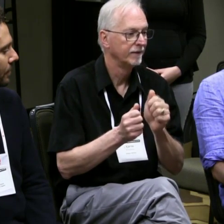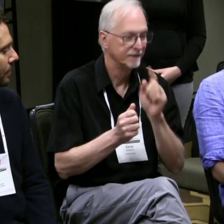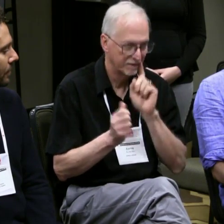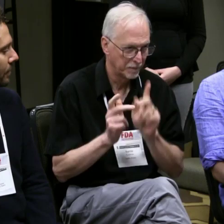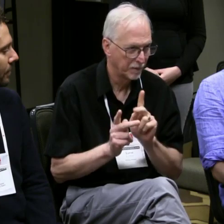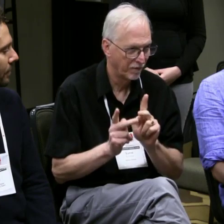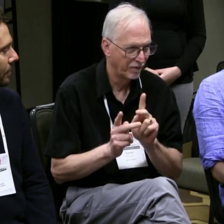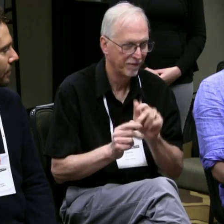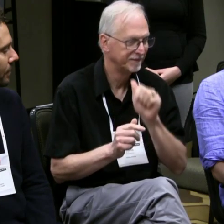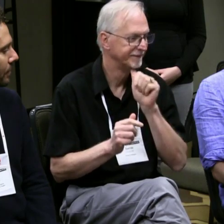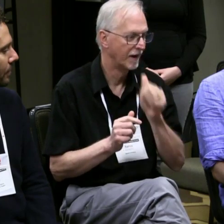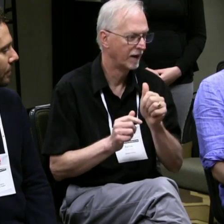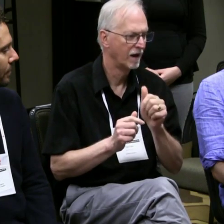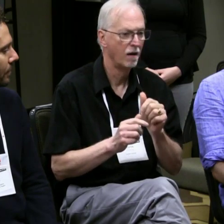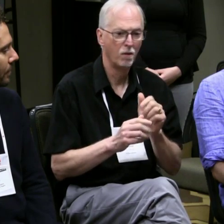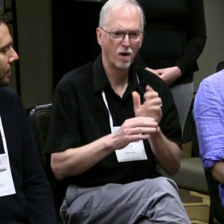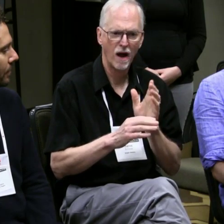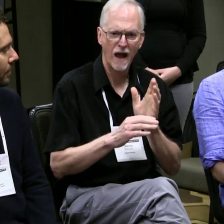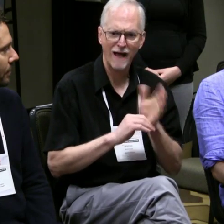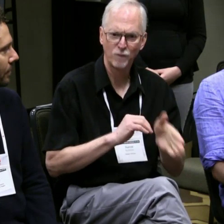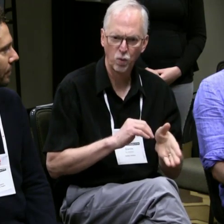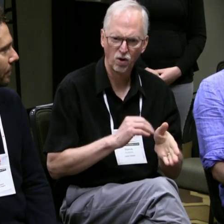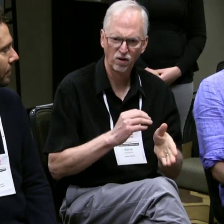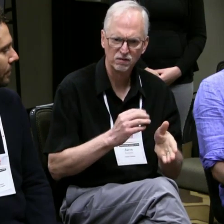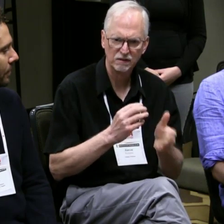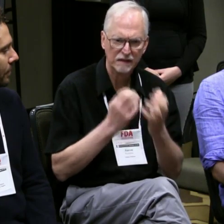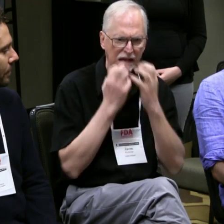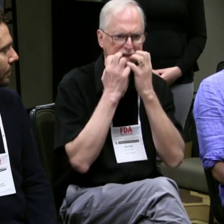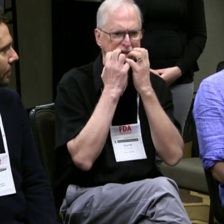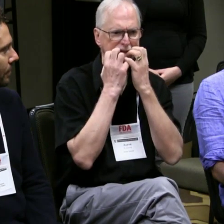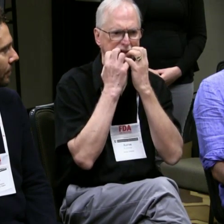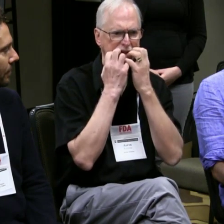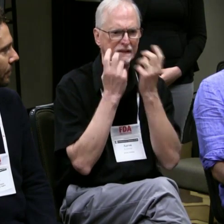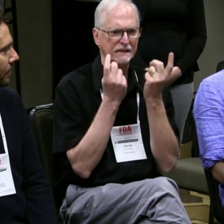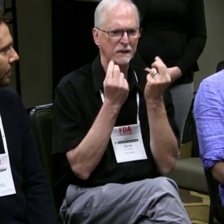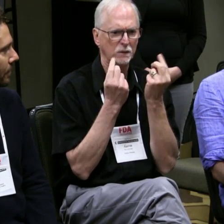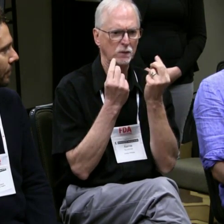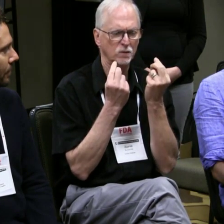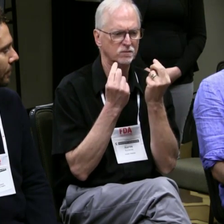working with deaf individuals and instead of afterward